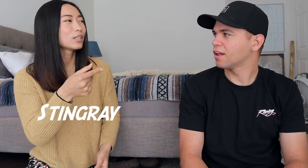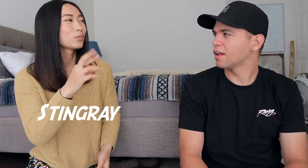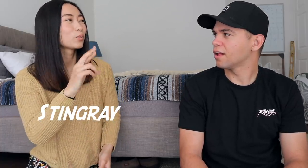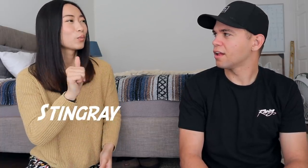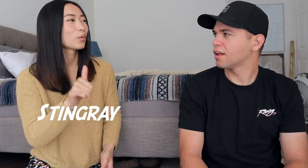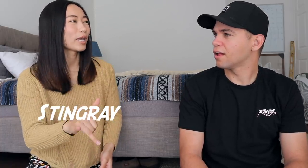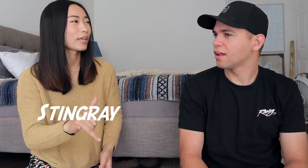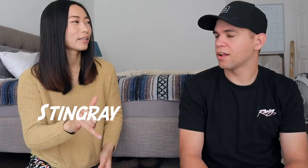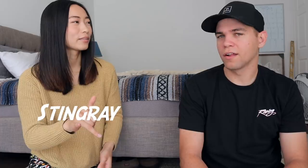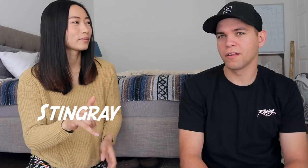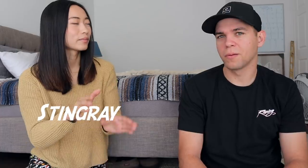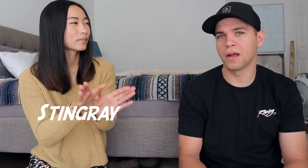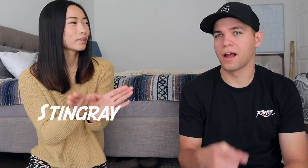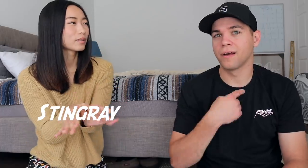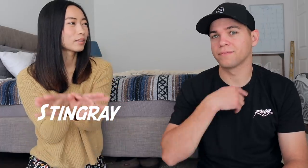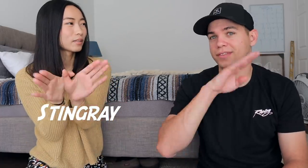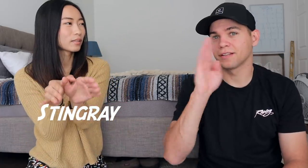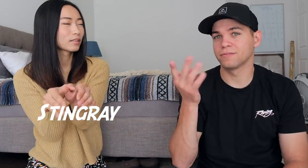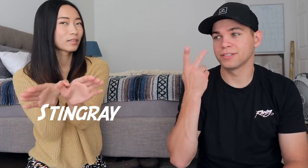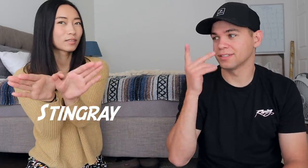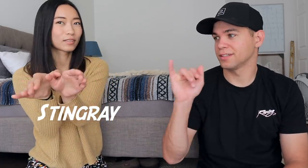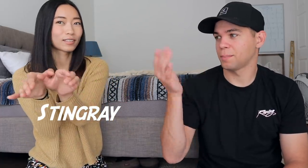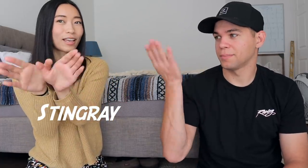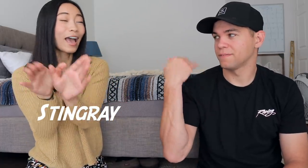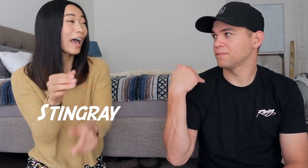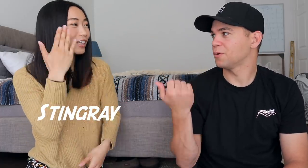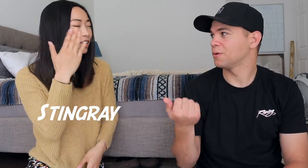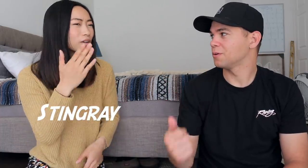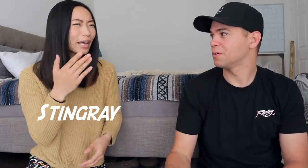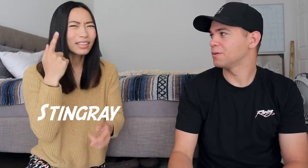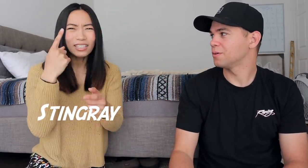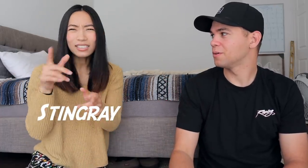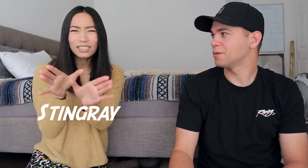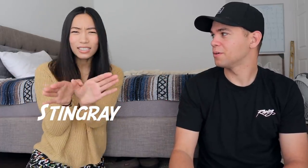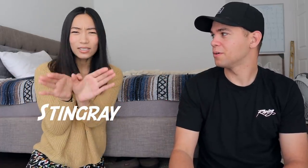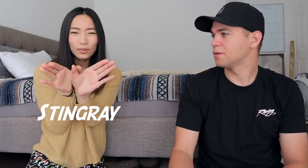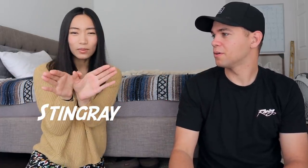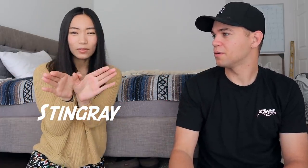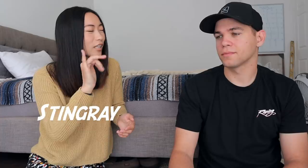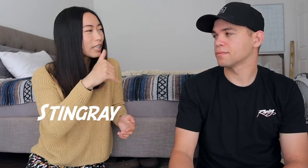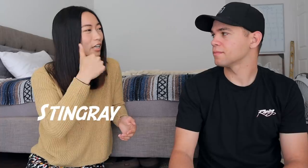S-T-I-N-G-R-A-Y I've never seen that before I think it's this